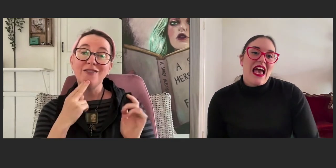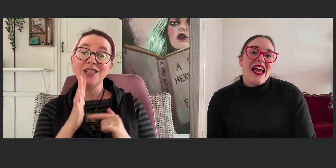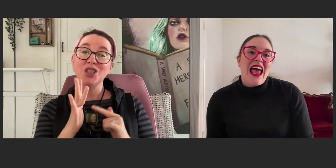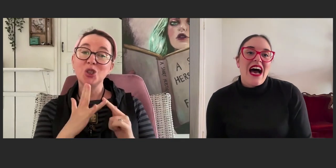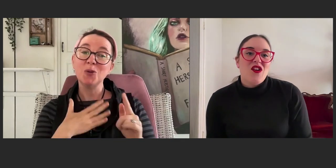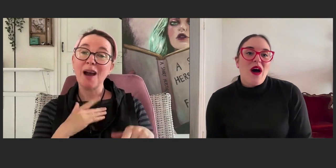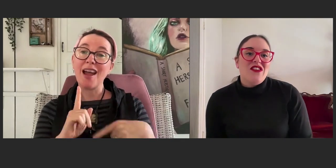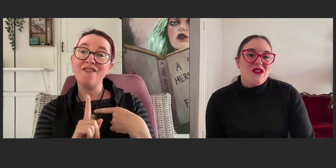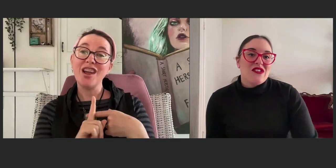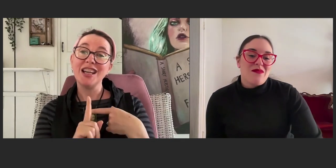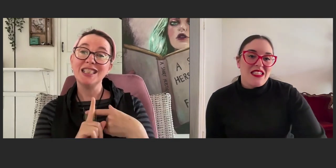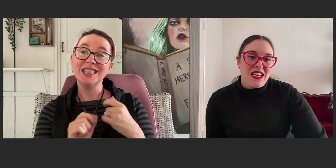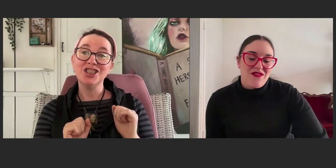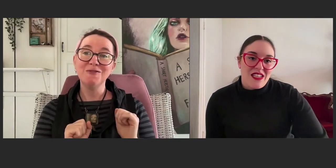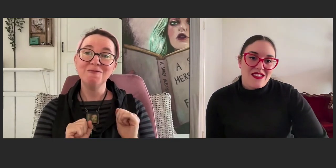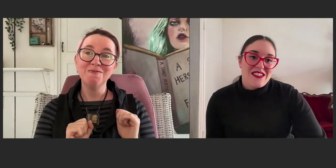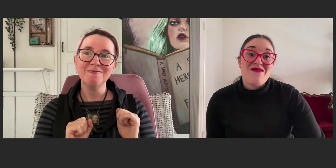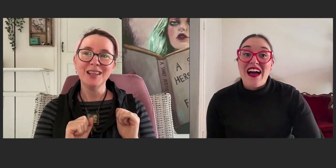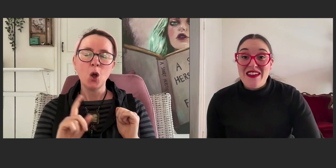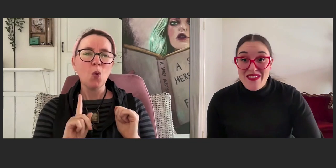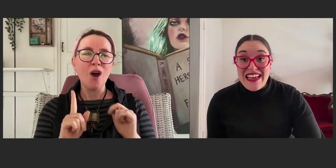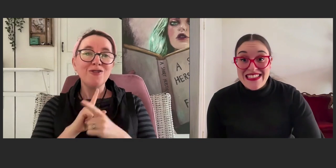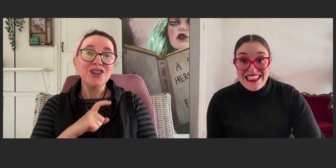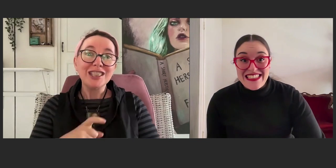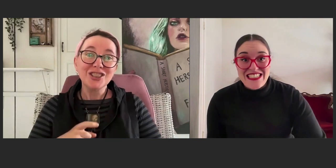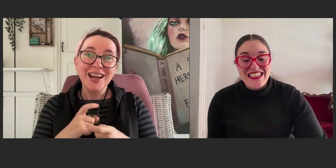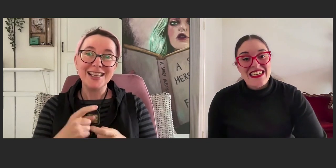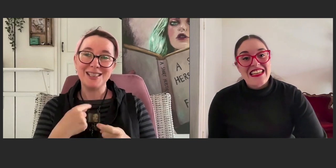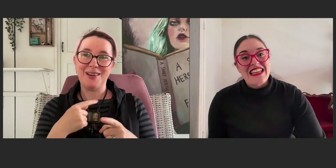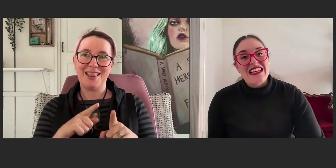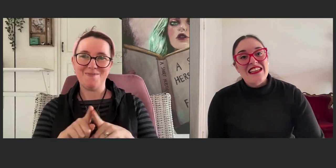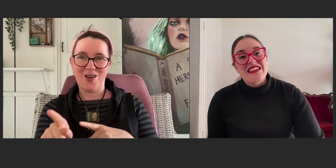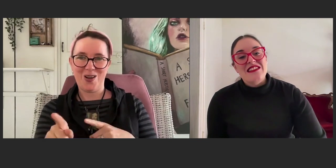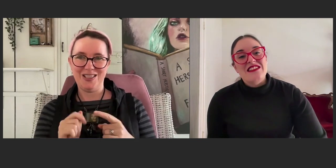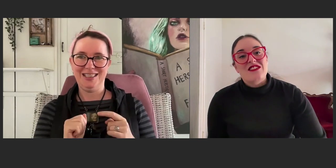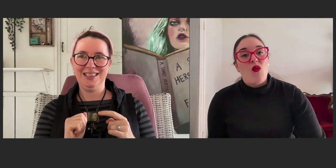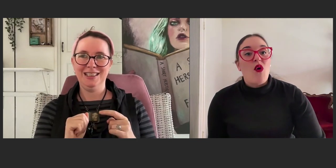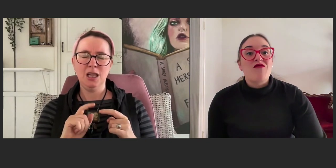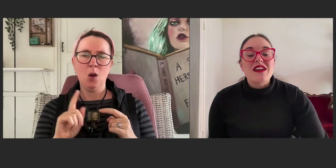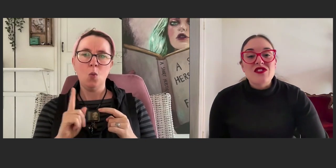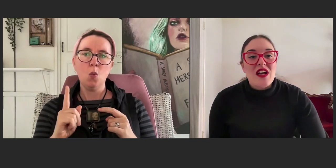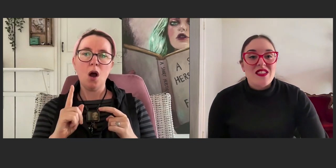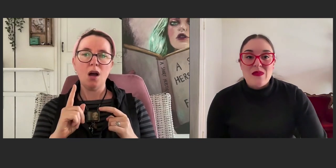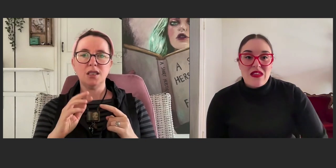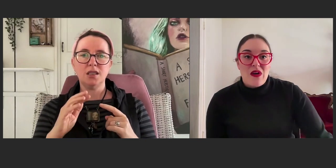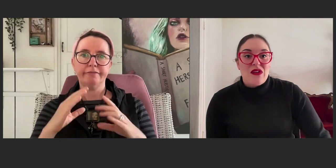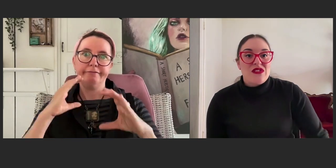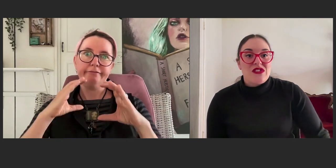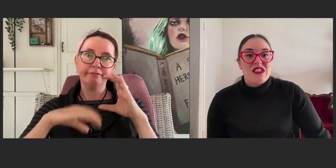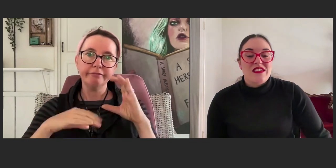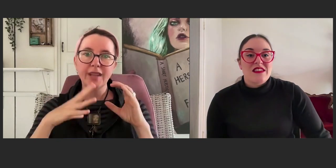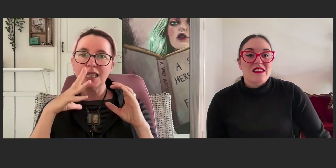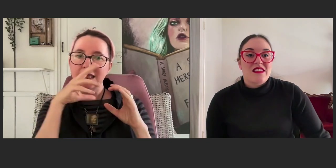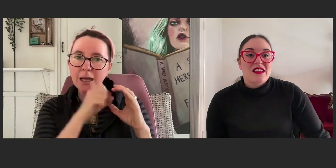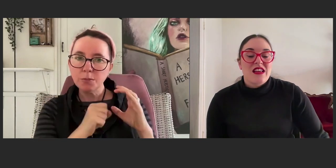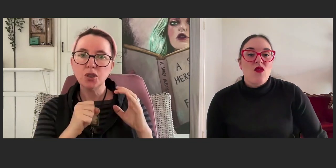and how do I use my deafness to my advantage? So, what frustrates me the most?